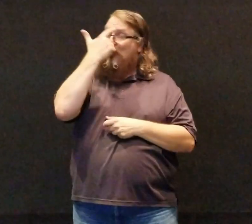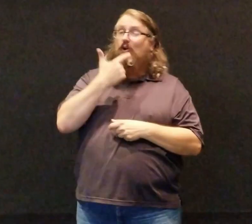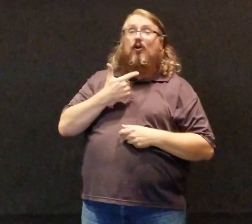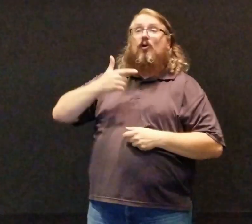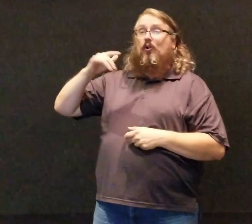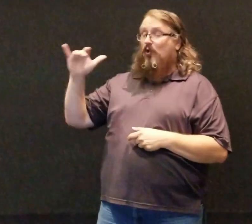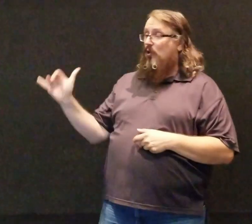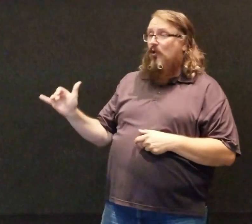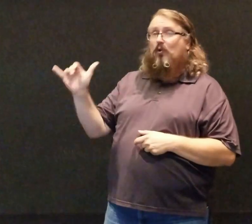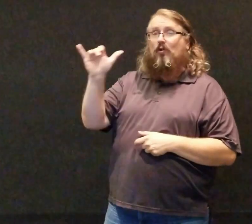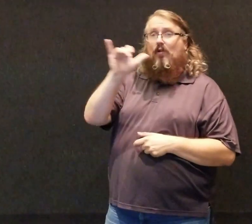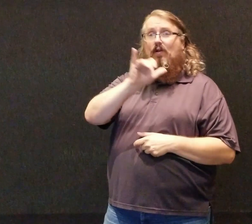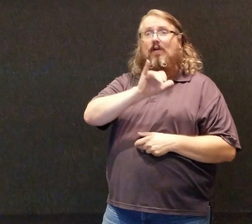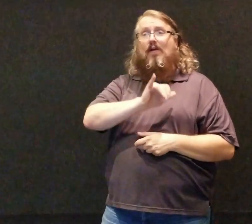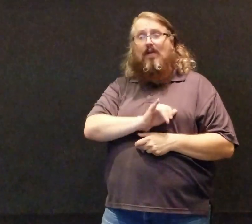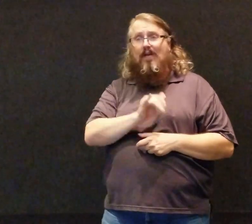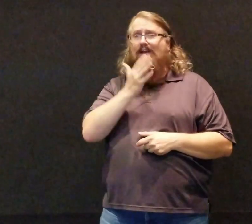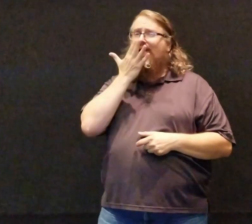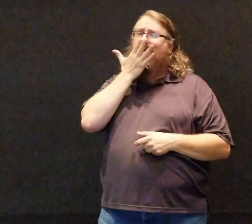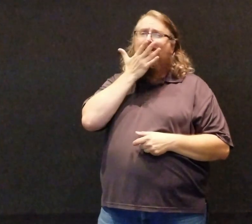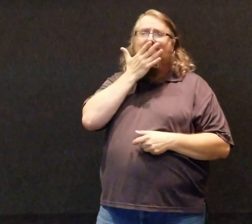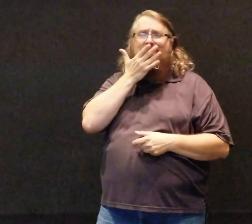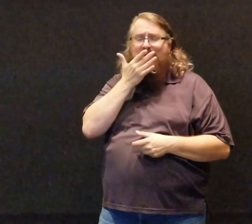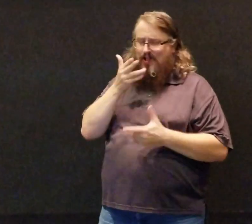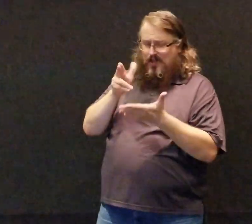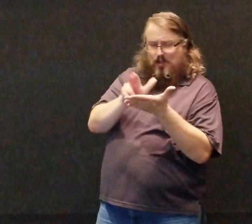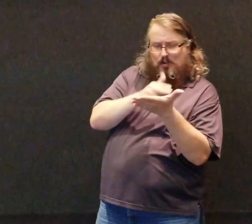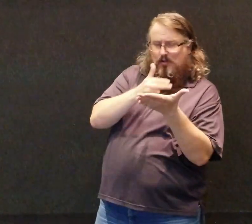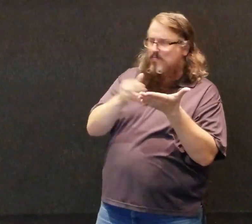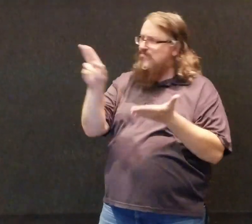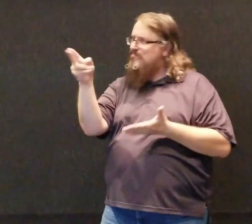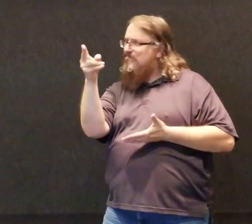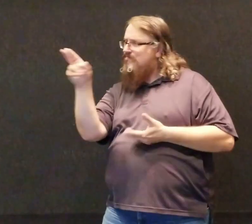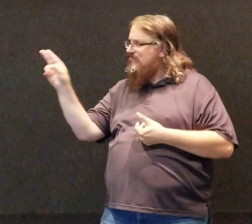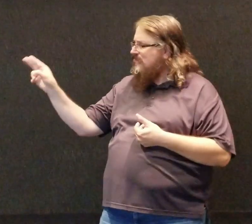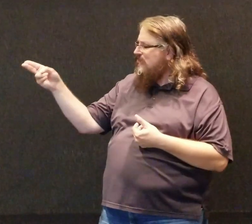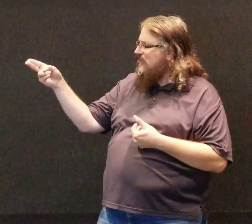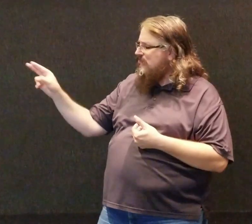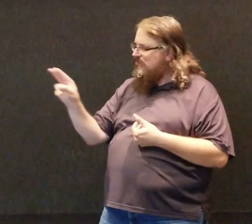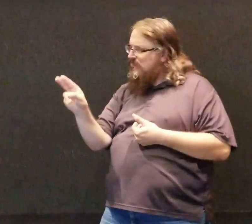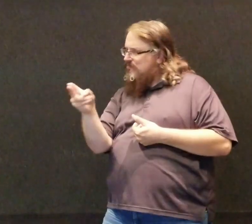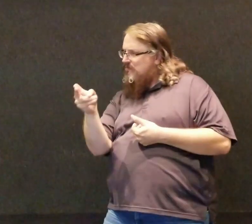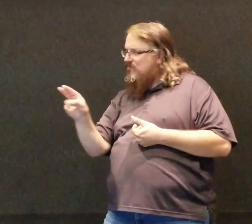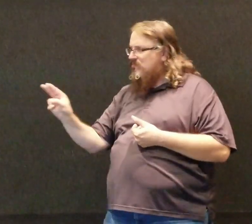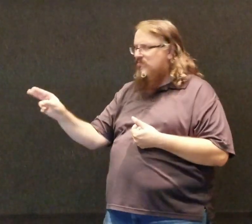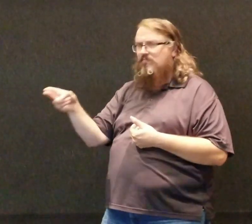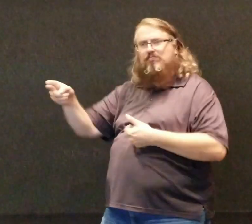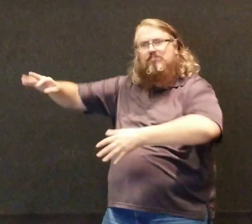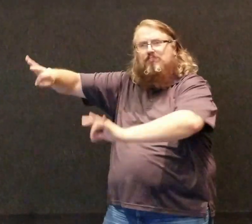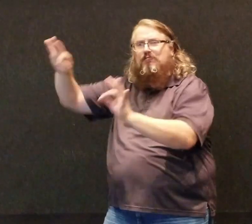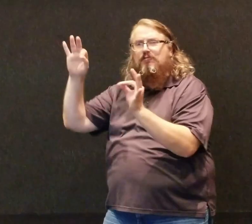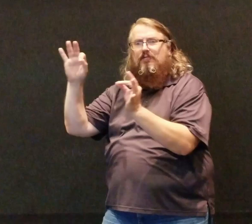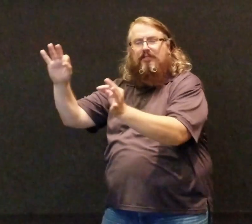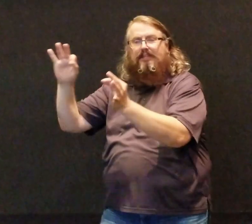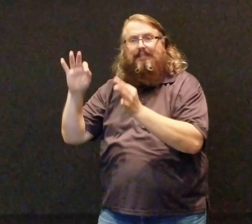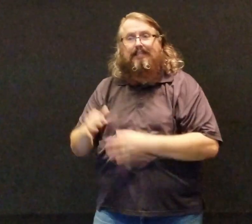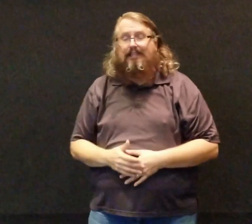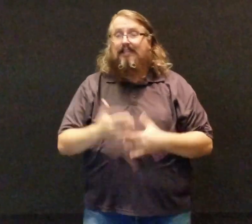In all the colors of the masterpiece